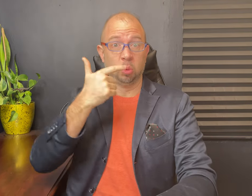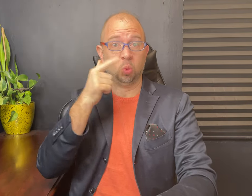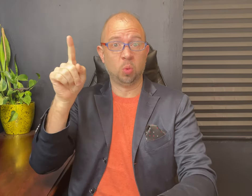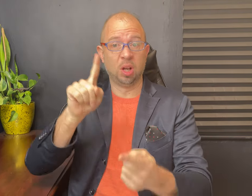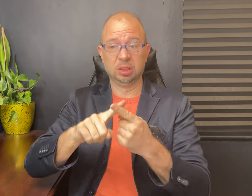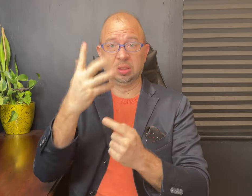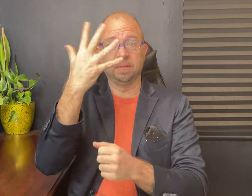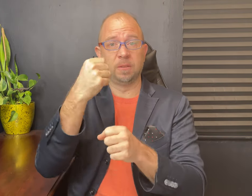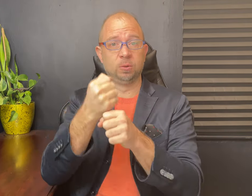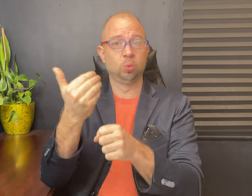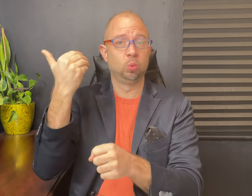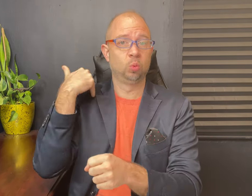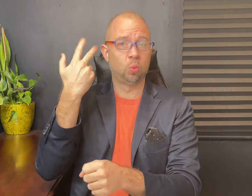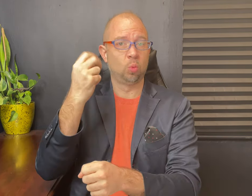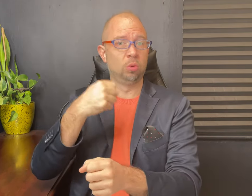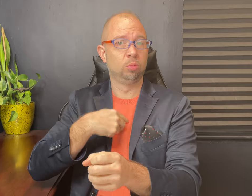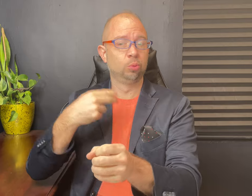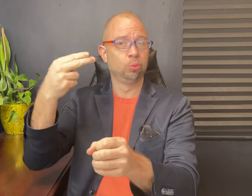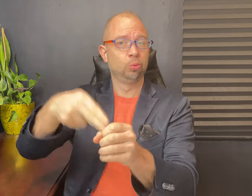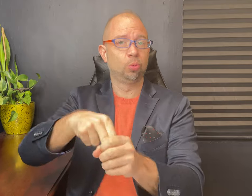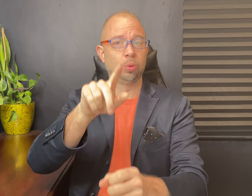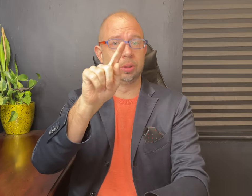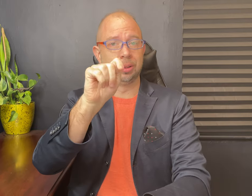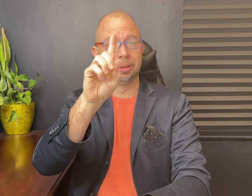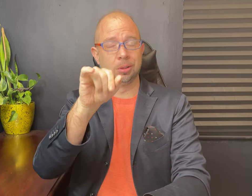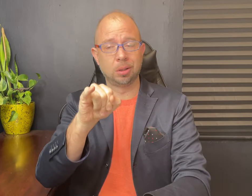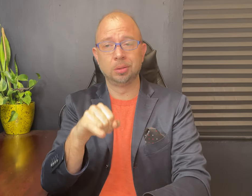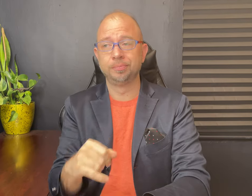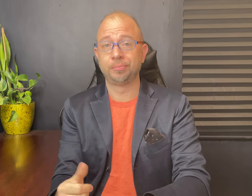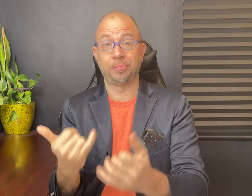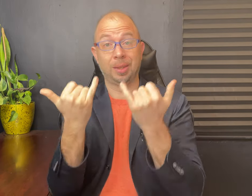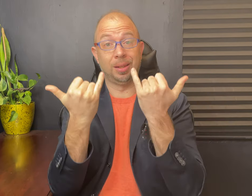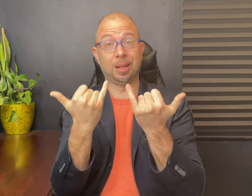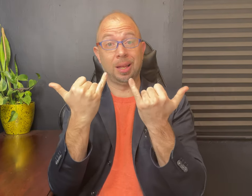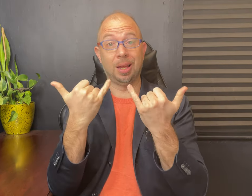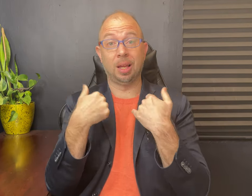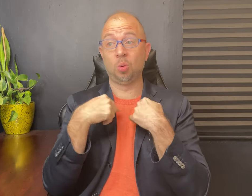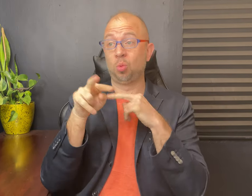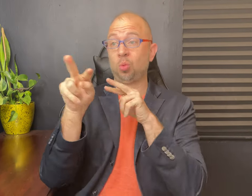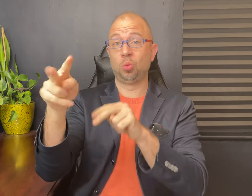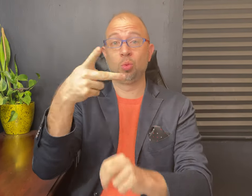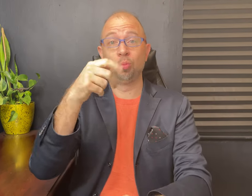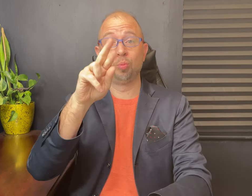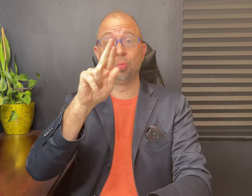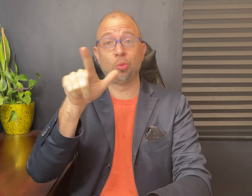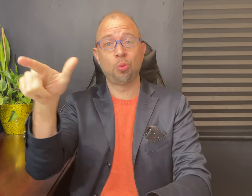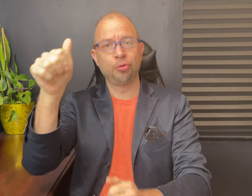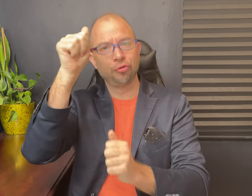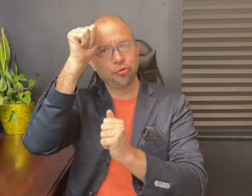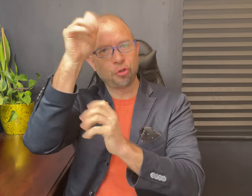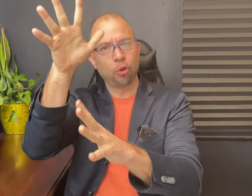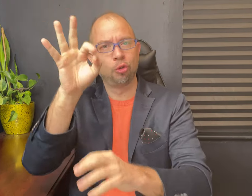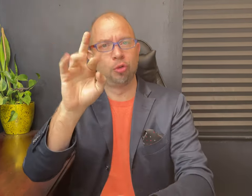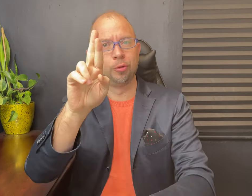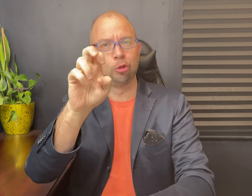him until about five years ago when I joined TDI. Now, I look at him as the 'Father of Relay